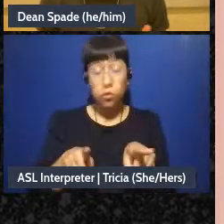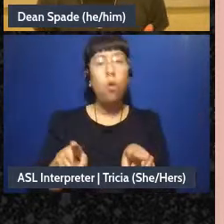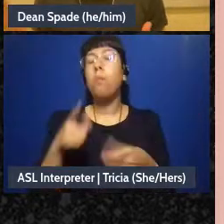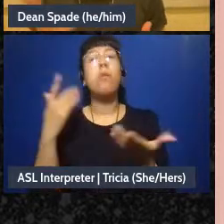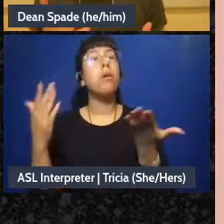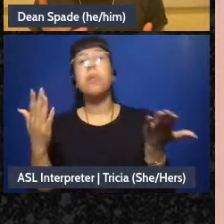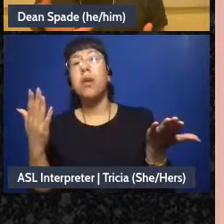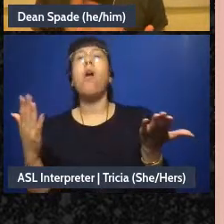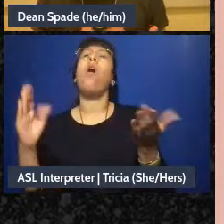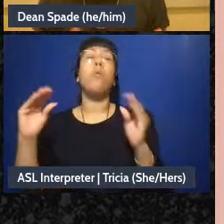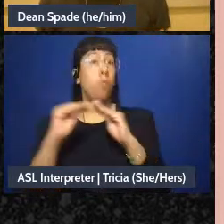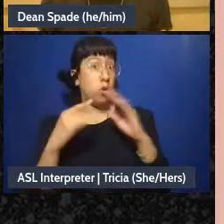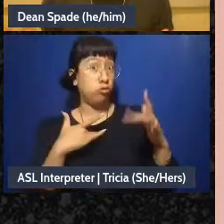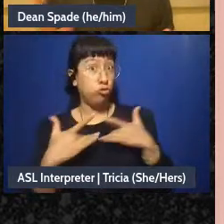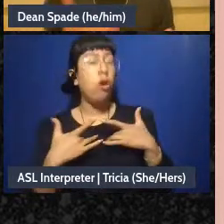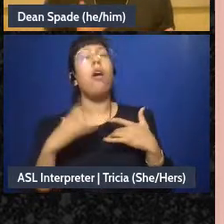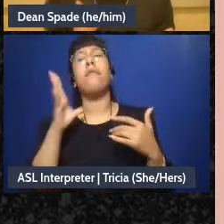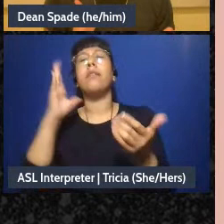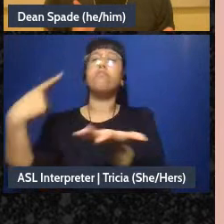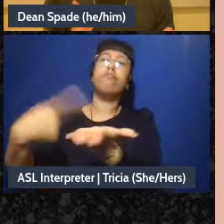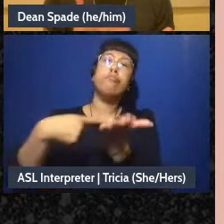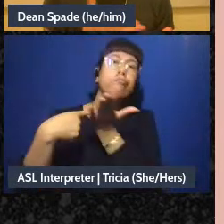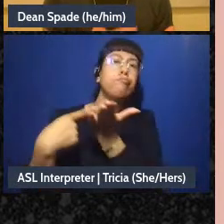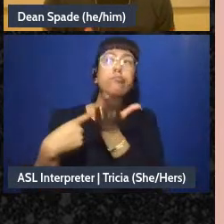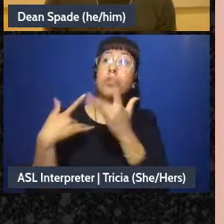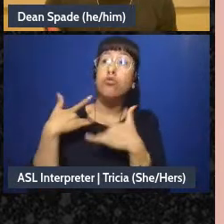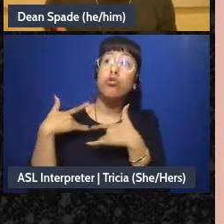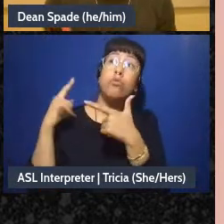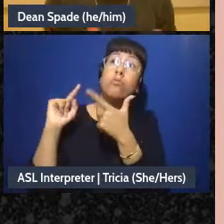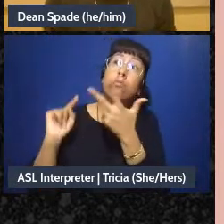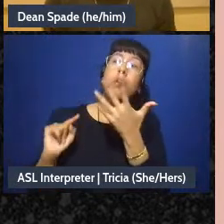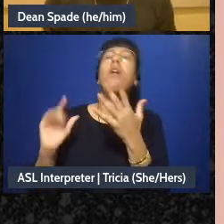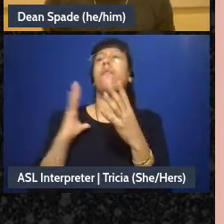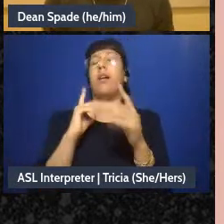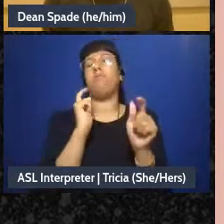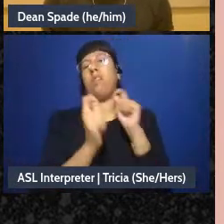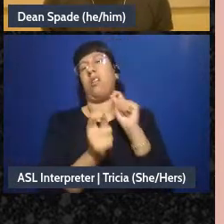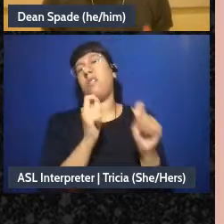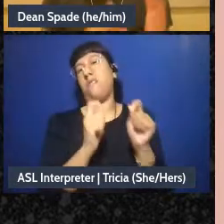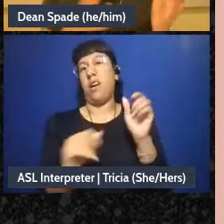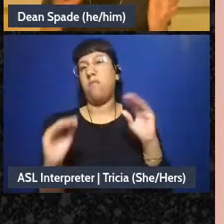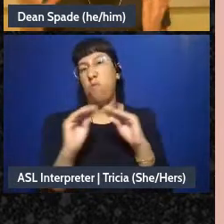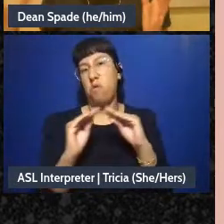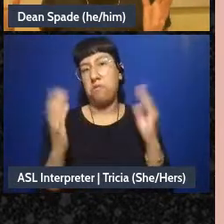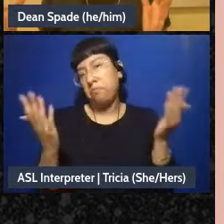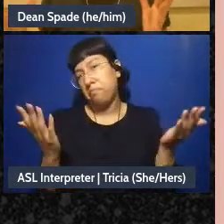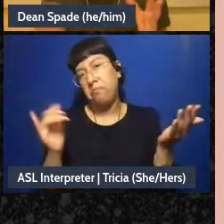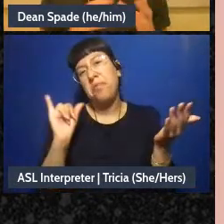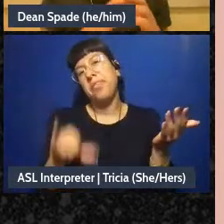more concerns and we go back and talk about more concerns and modify more. That's the basic, I mean